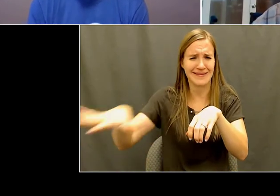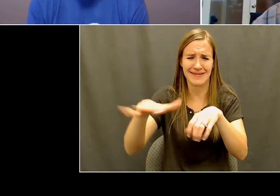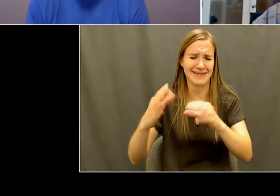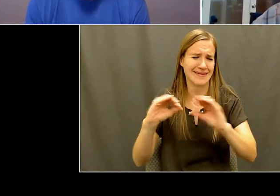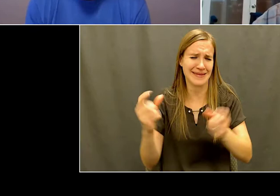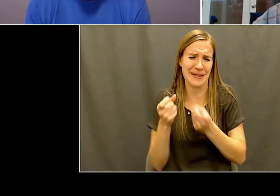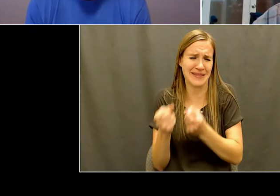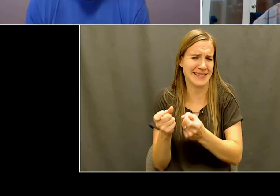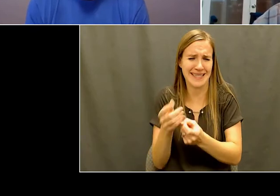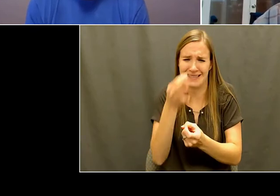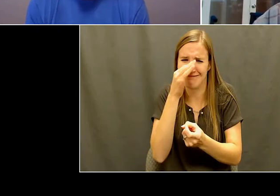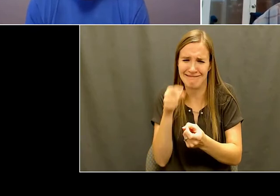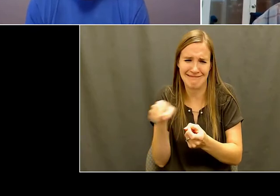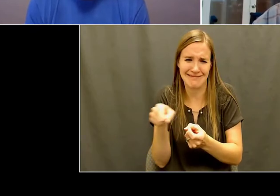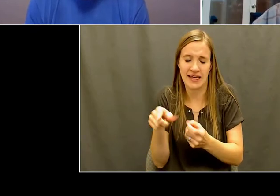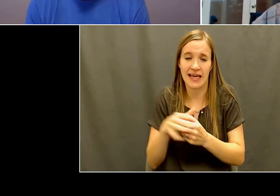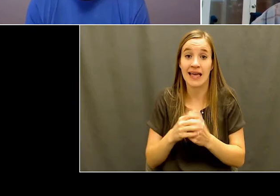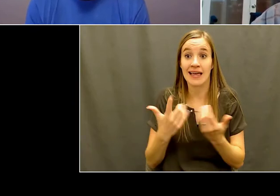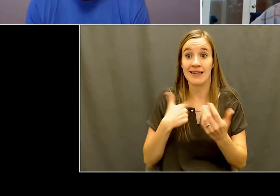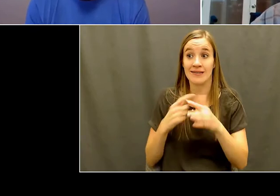to campus, that was where everybody was a little